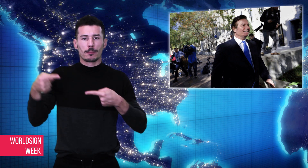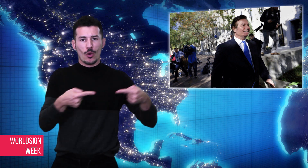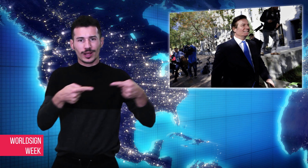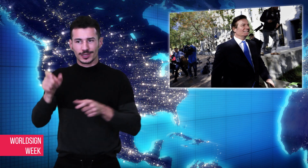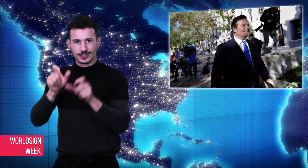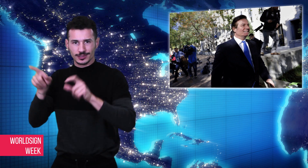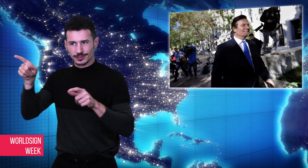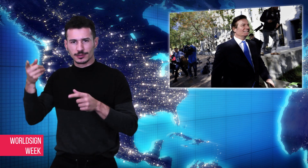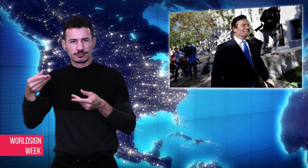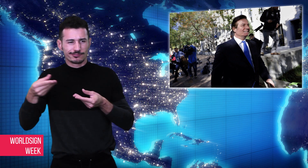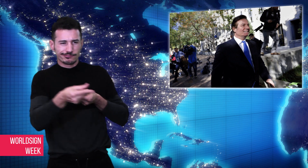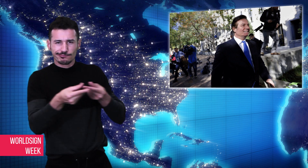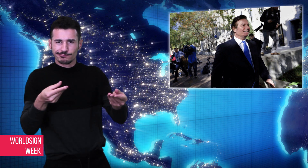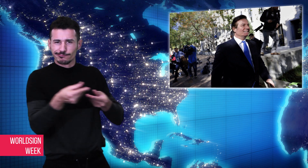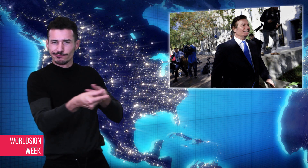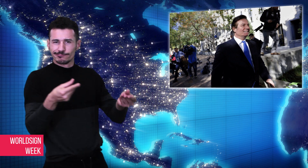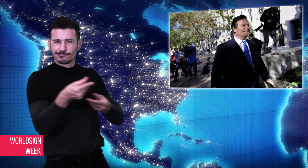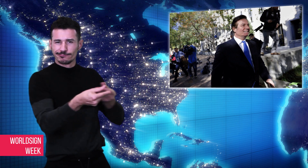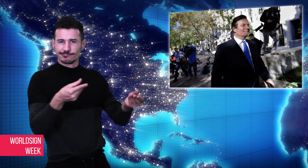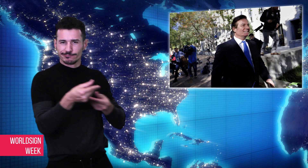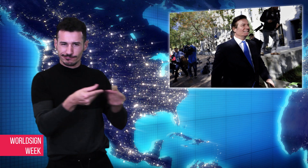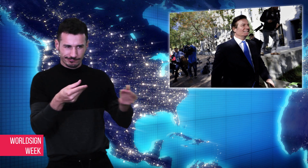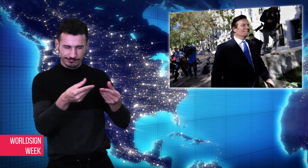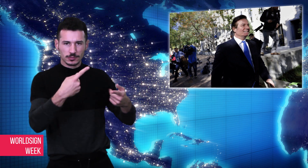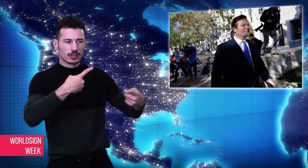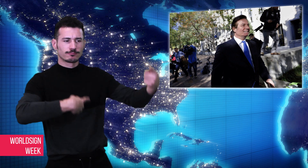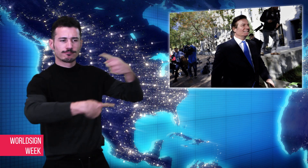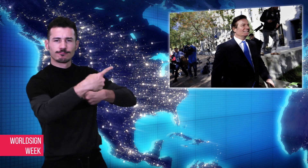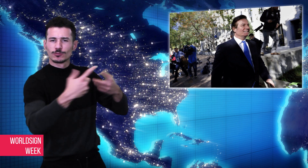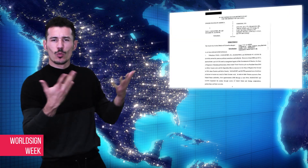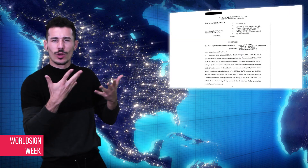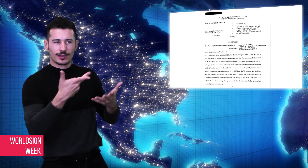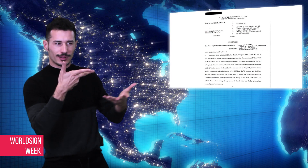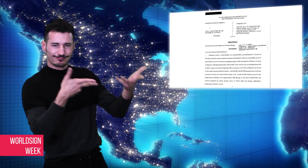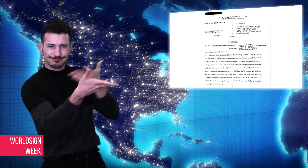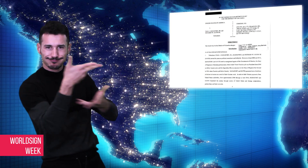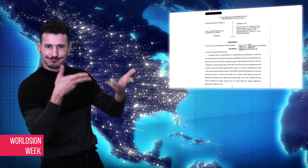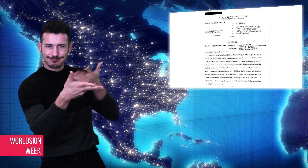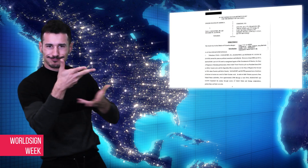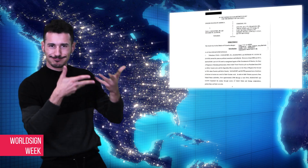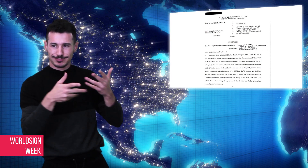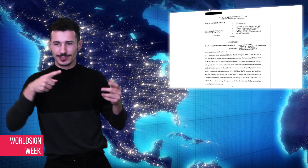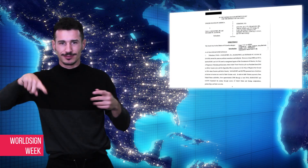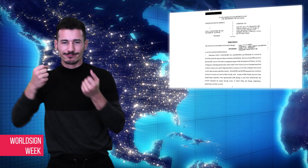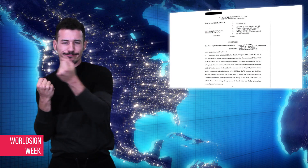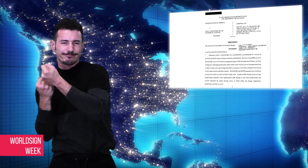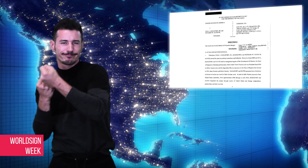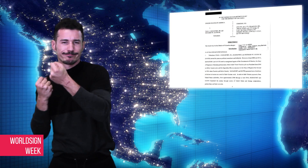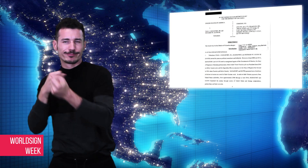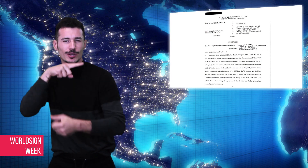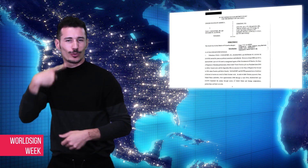into Russian hacking of elections still underway so these charges against